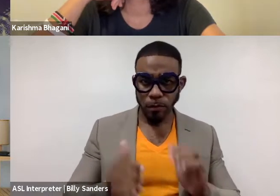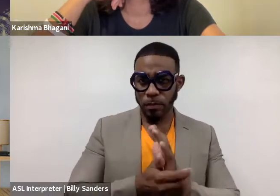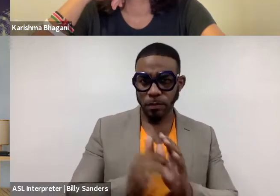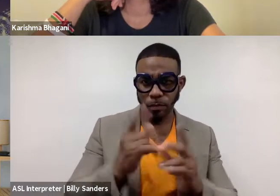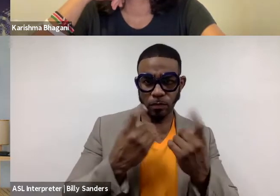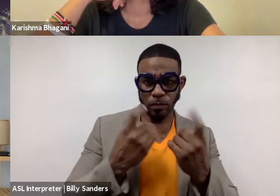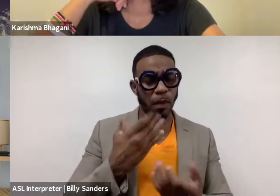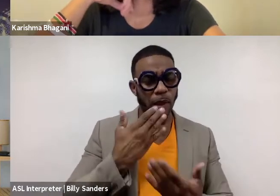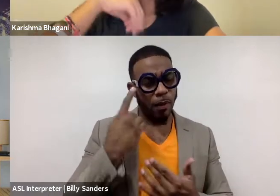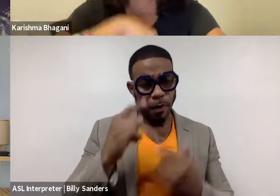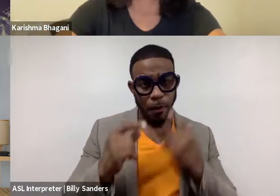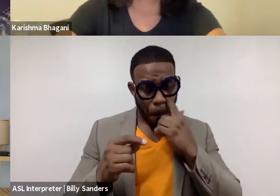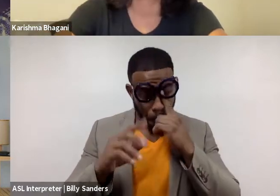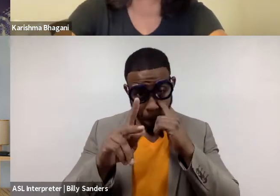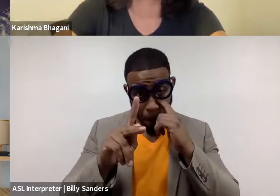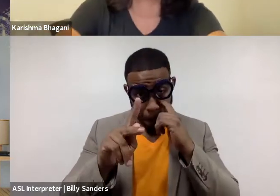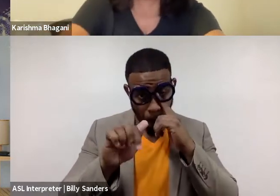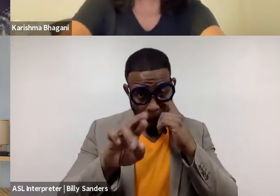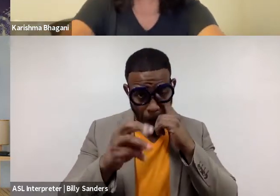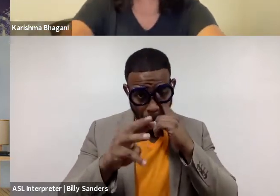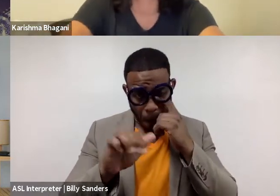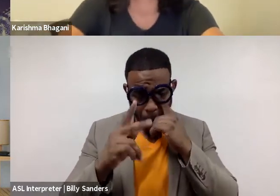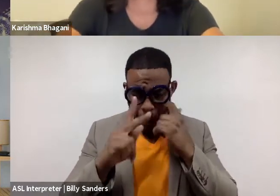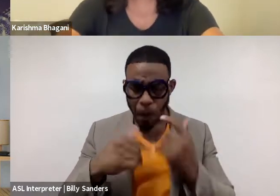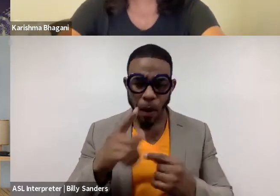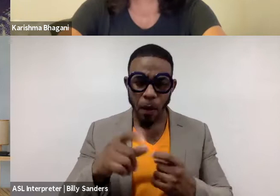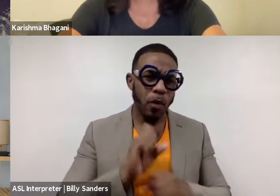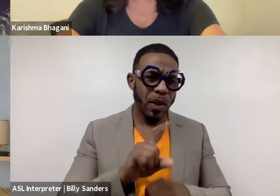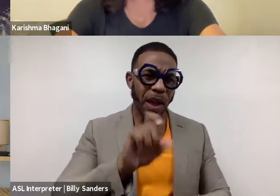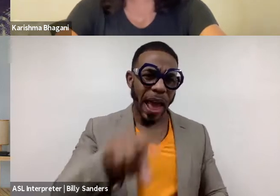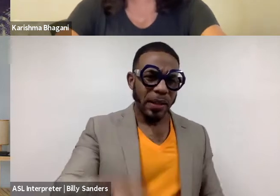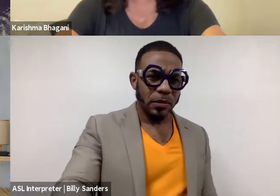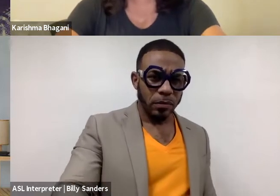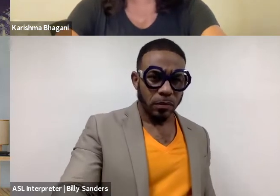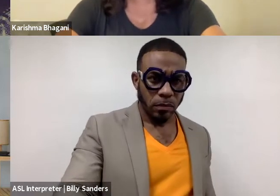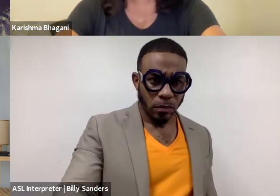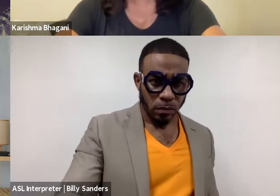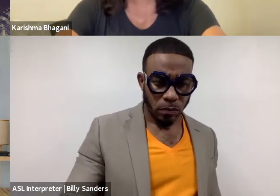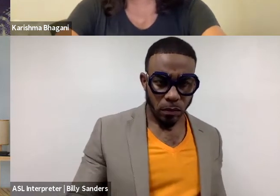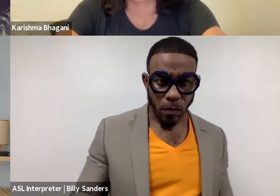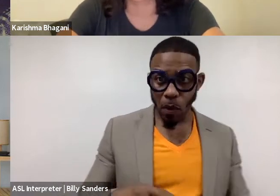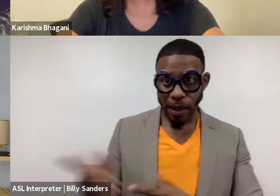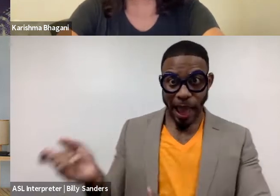Karishma, what kind of questions really are you asking or is asking you (chuckles)